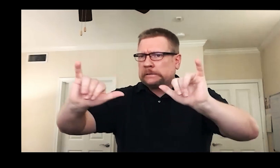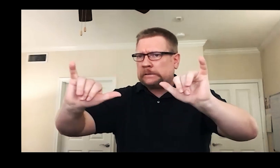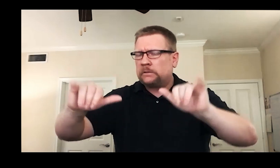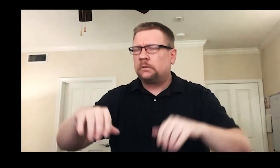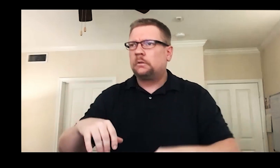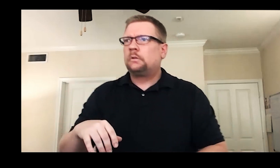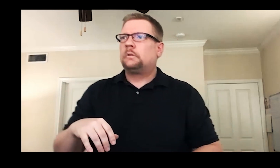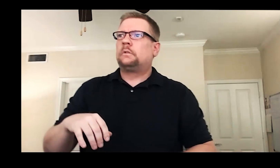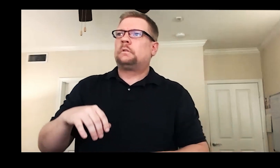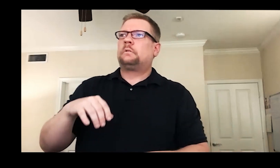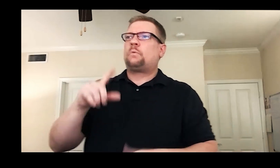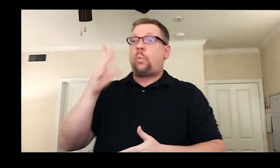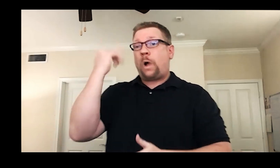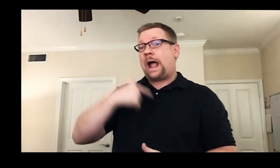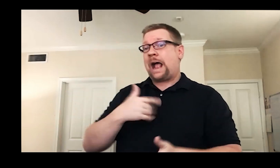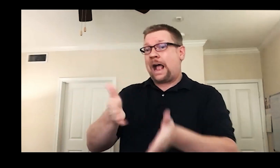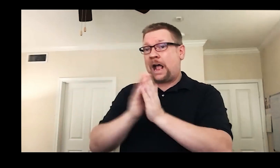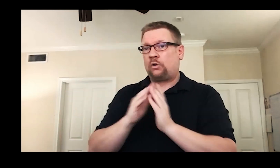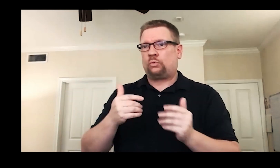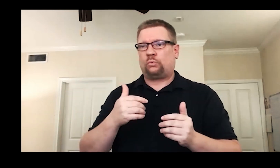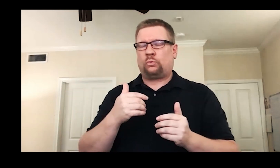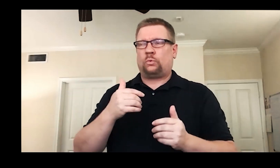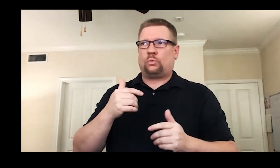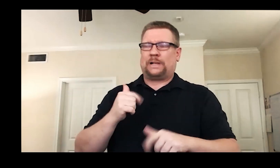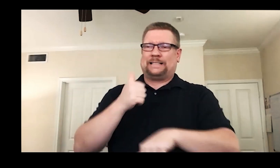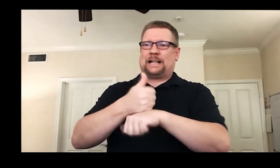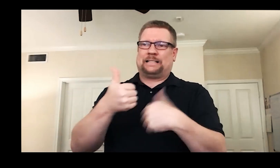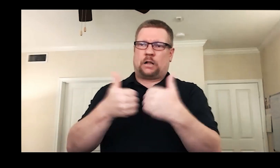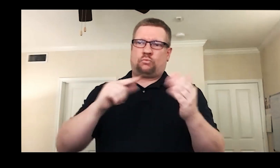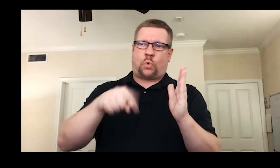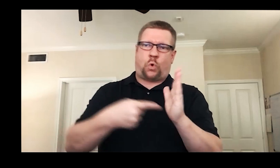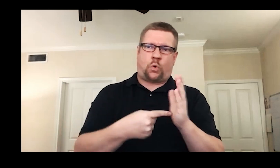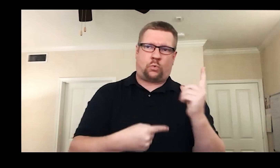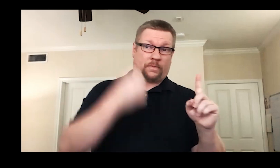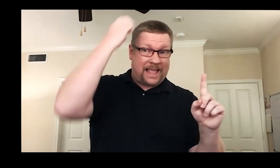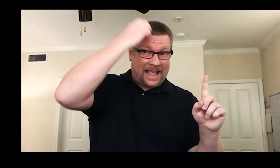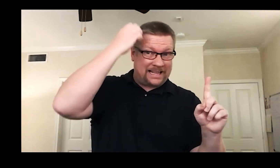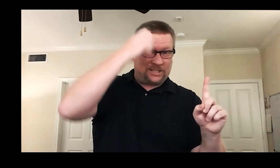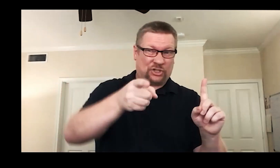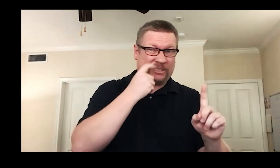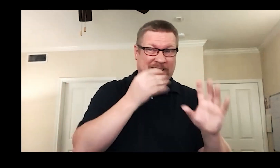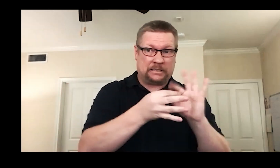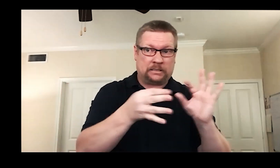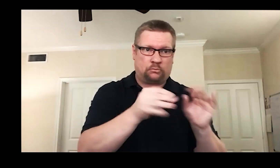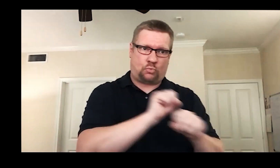dialogue to ensure full on access. Given all of that, I asked for a second DASL, Ellie Savidge,